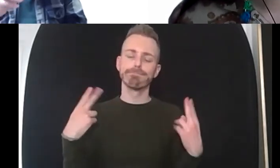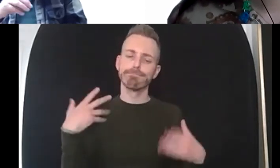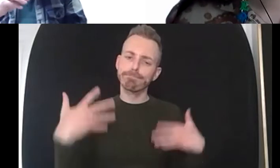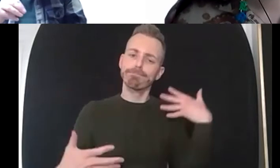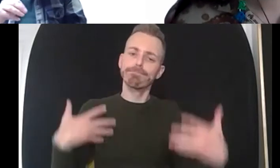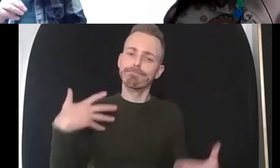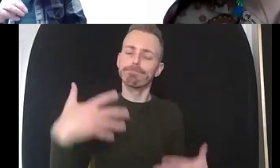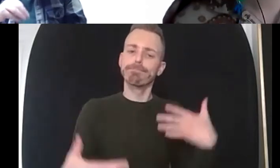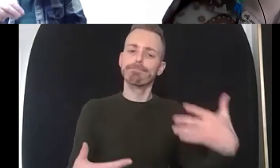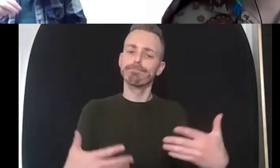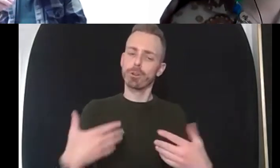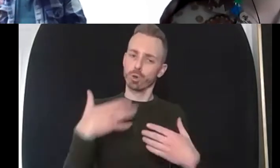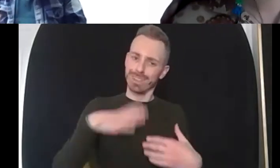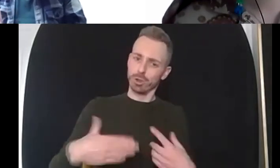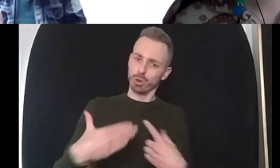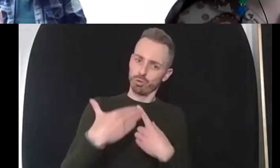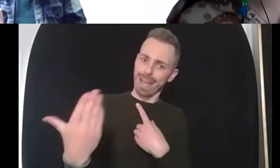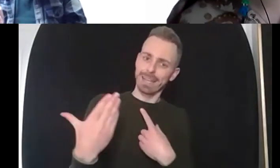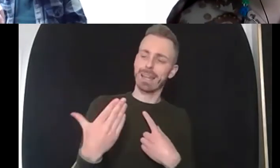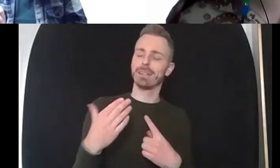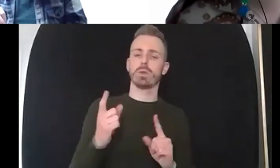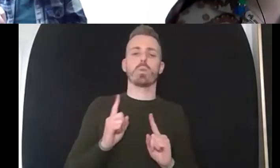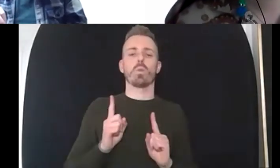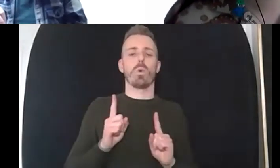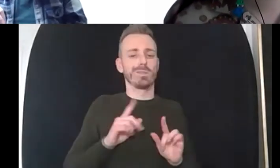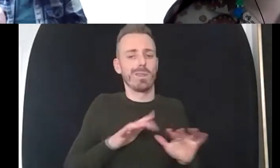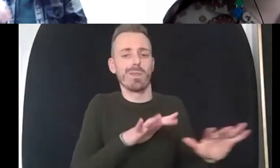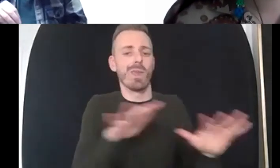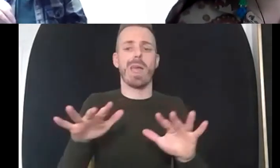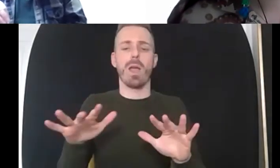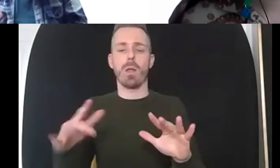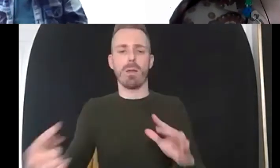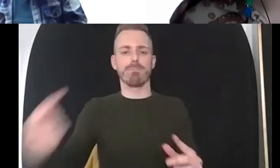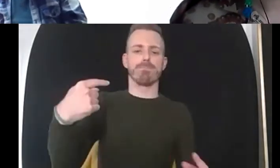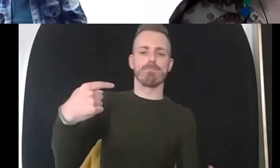things that actually impact on your wellness um so so having a plan for your own wellness